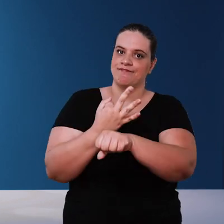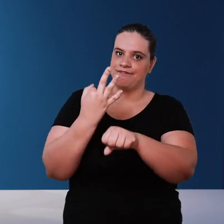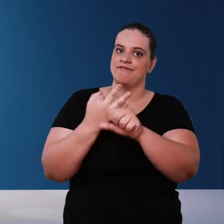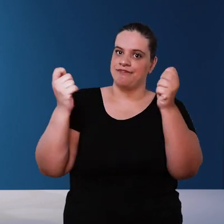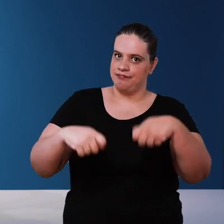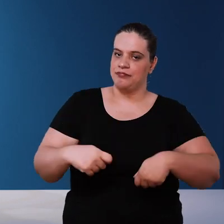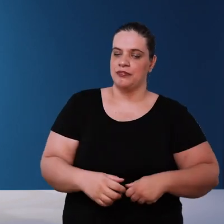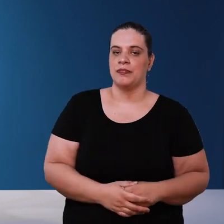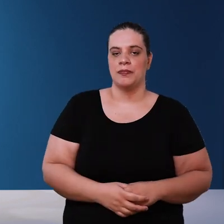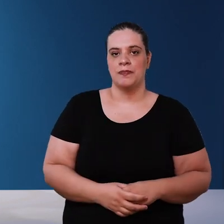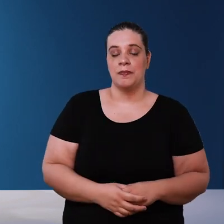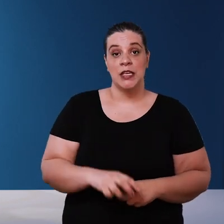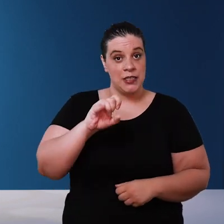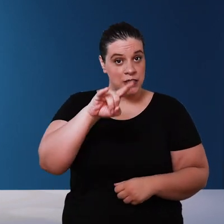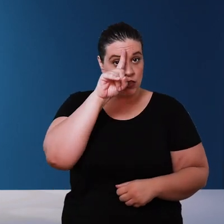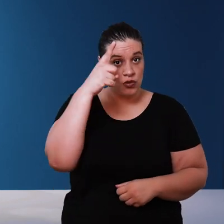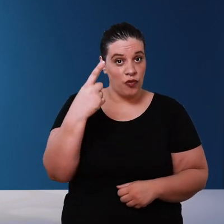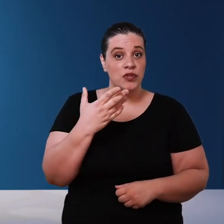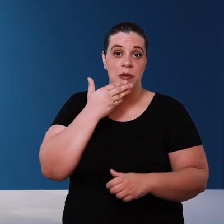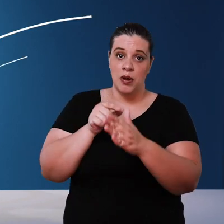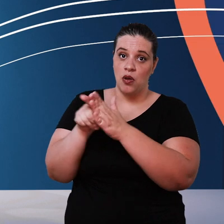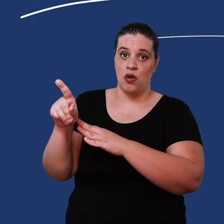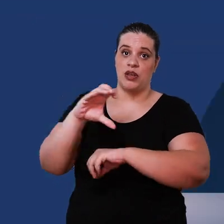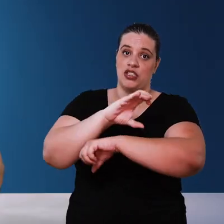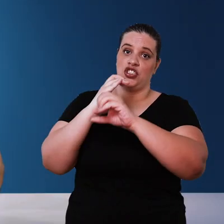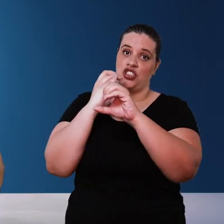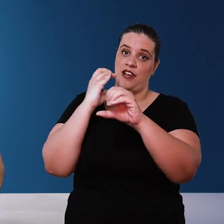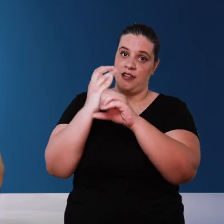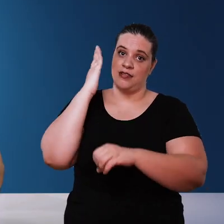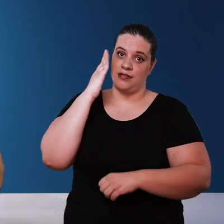handle this weight when in doubt, consult a structural engineer one last tip